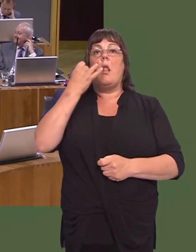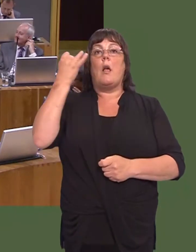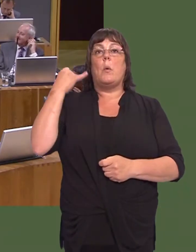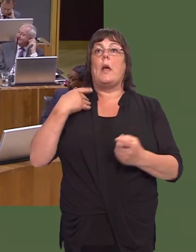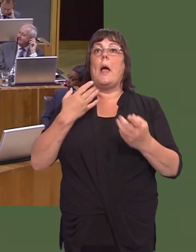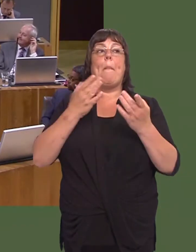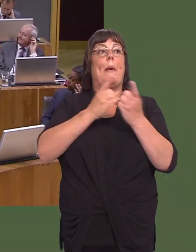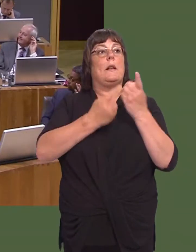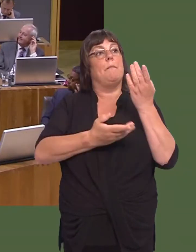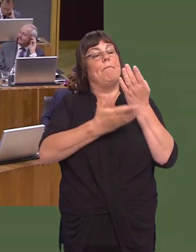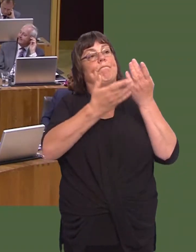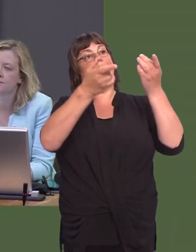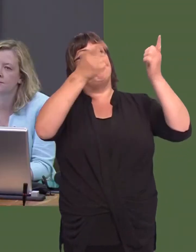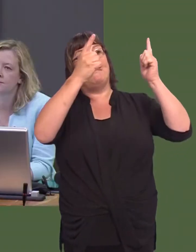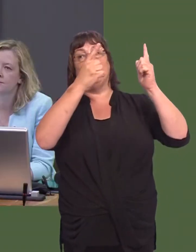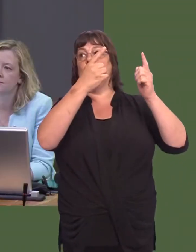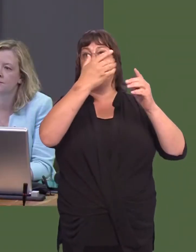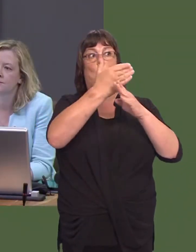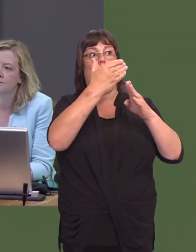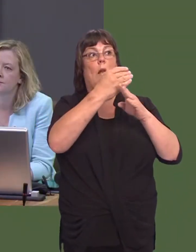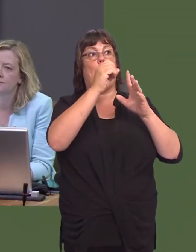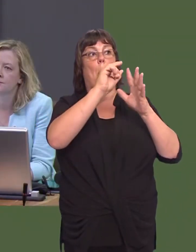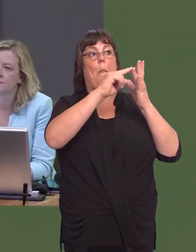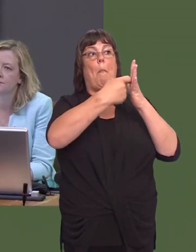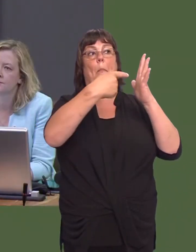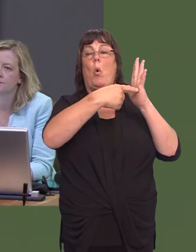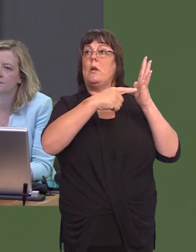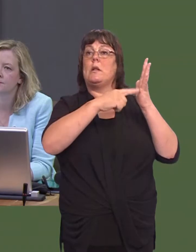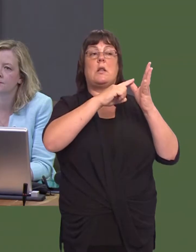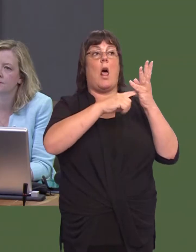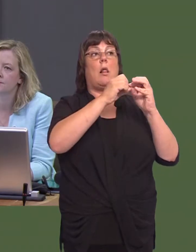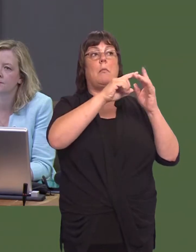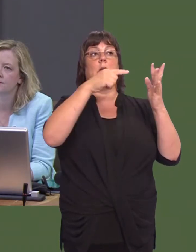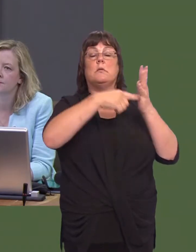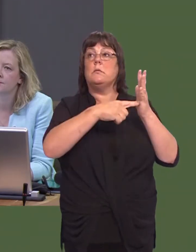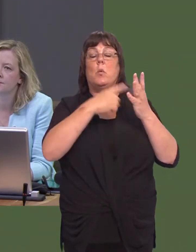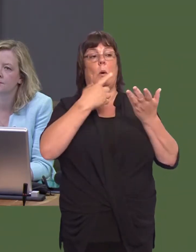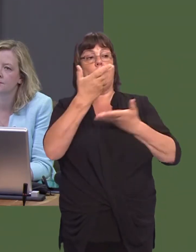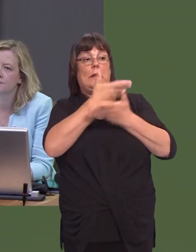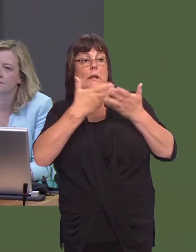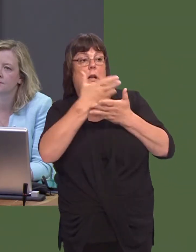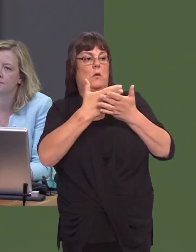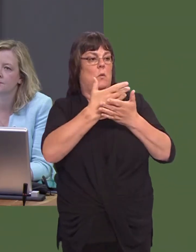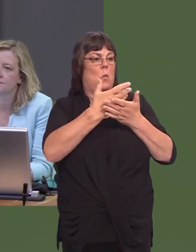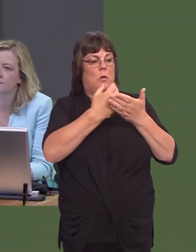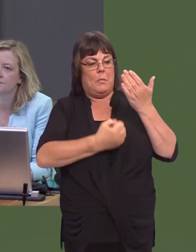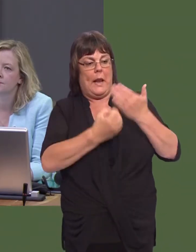But, last week, I met with senior managers at the Port Talbot works, and we were actually discussing the progress thatís been made within the sector, and particularly in the